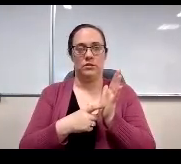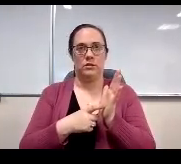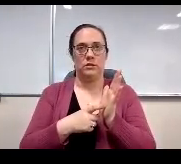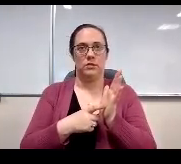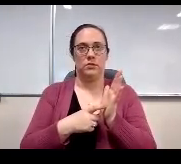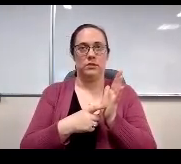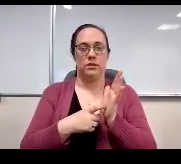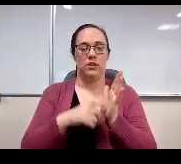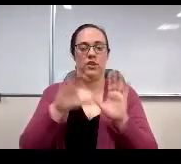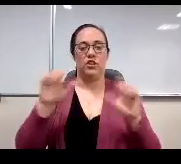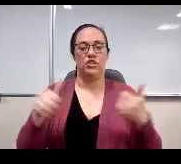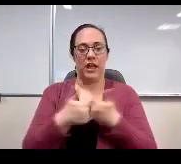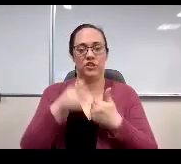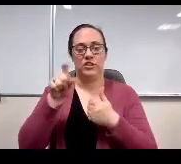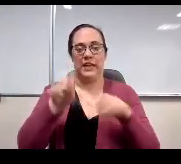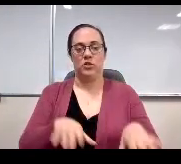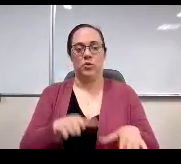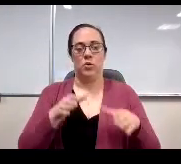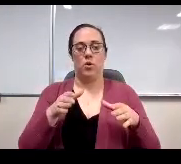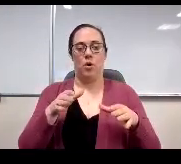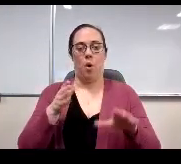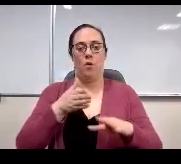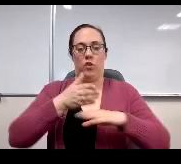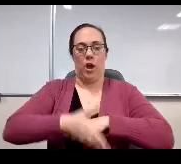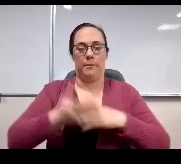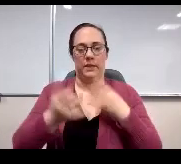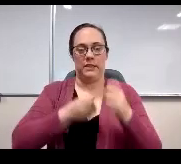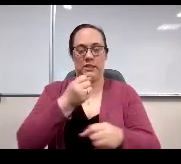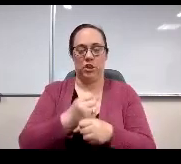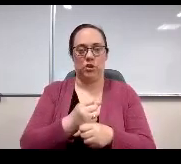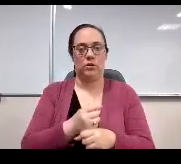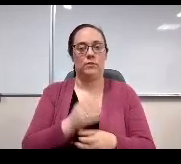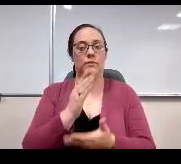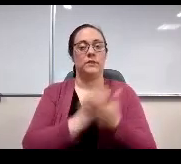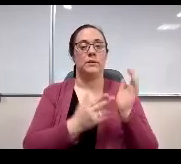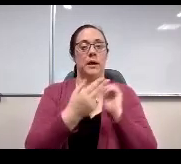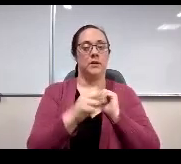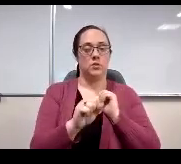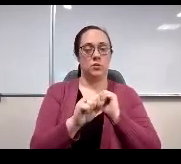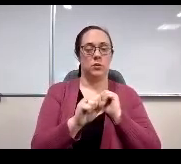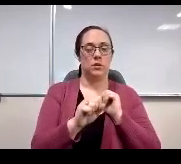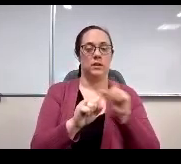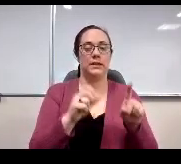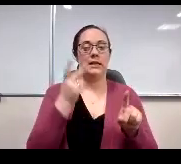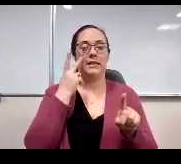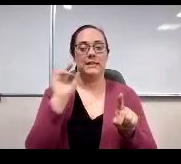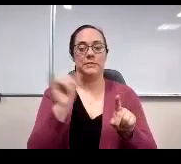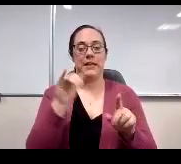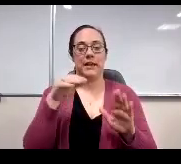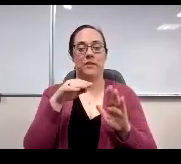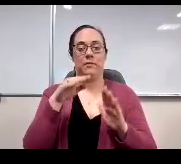Next slide, please. Similarly, high schools high school appears to have a slightly lower average with